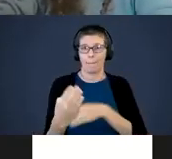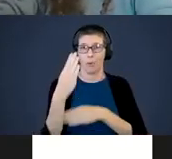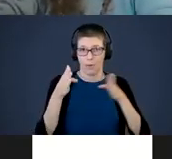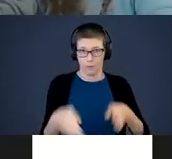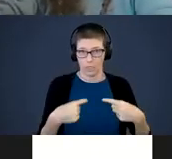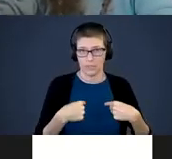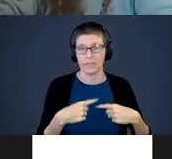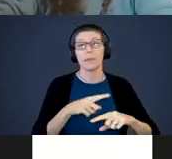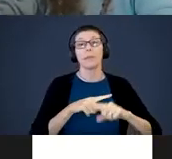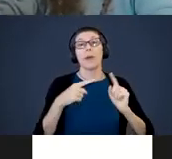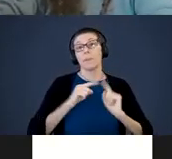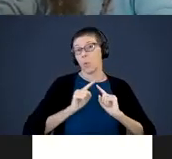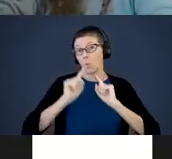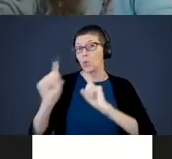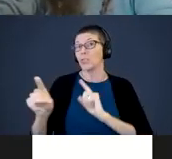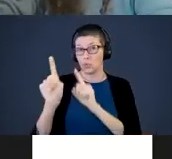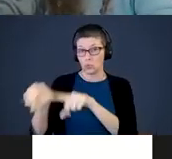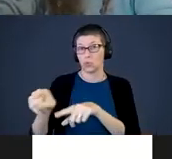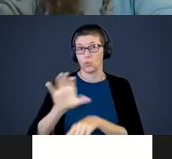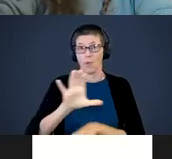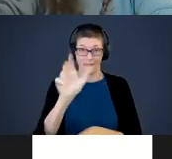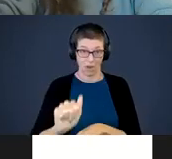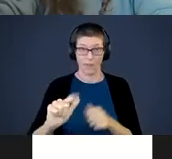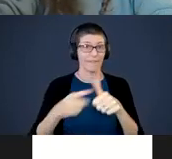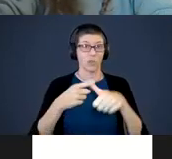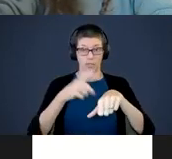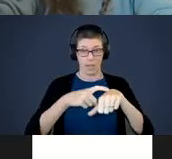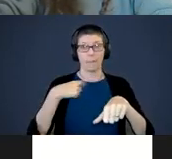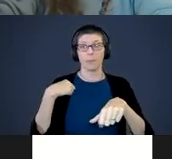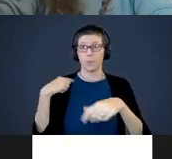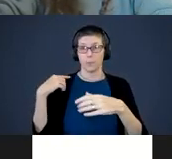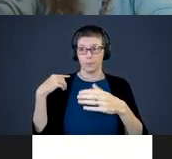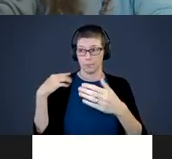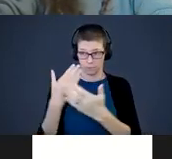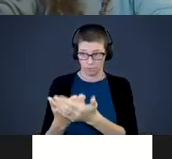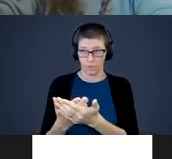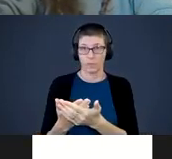When I went to Africa the first time, we got there, and we went on a game drive that night,